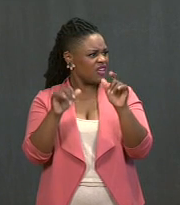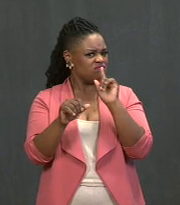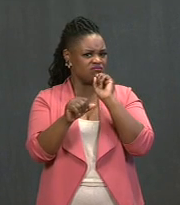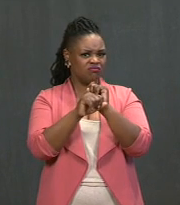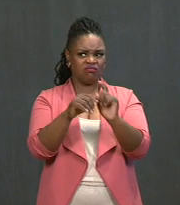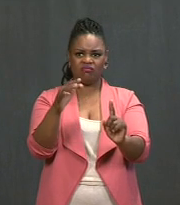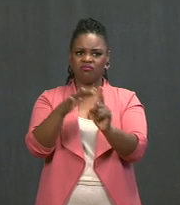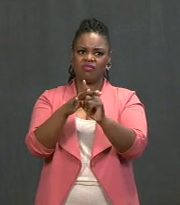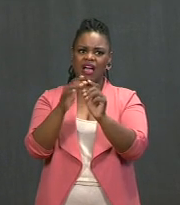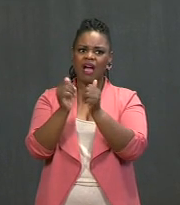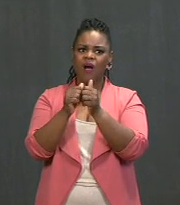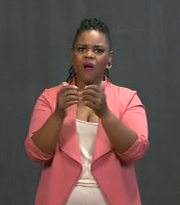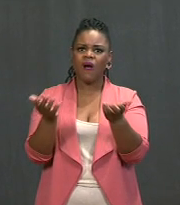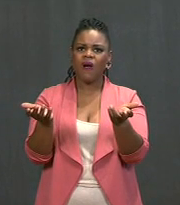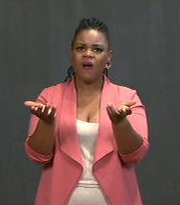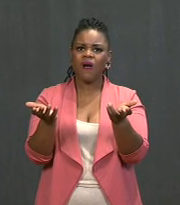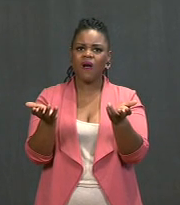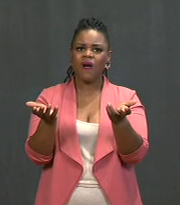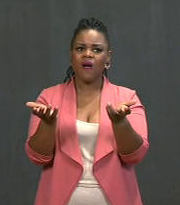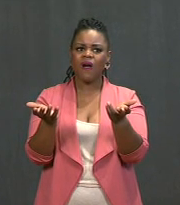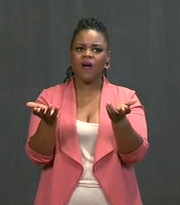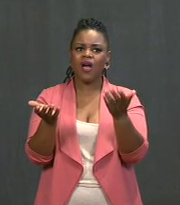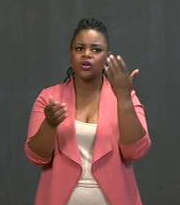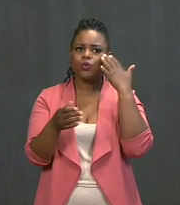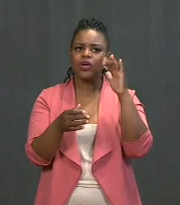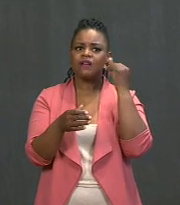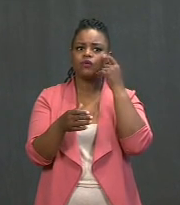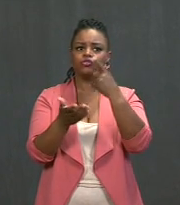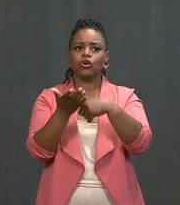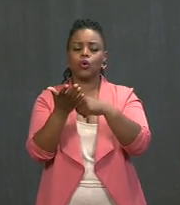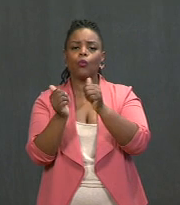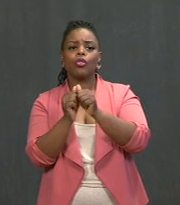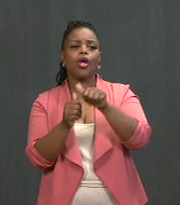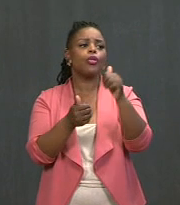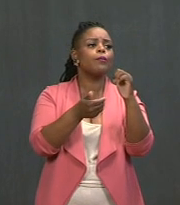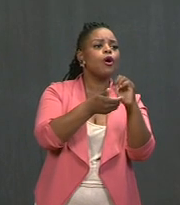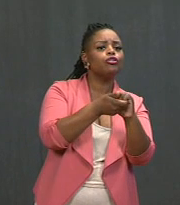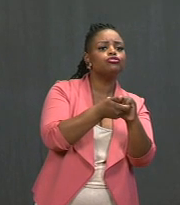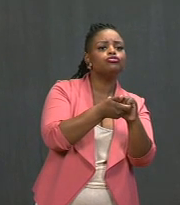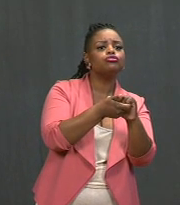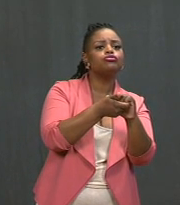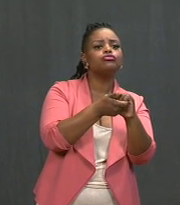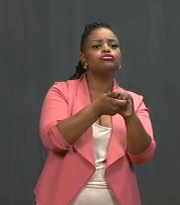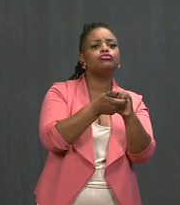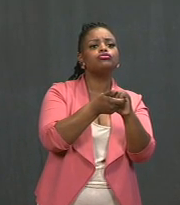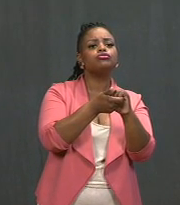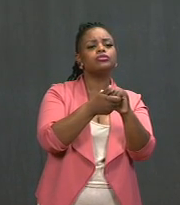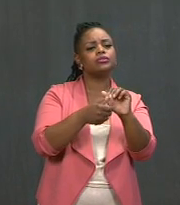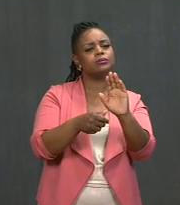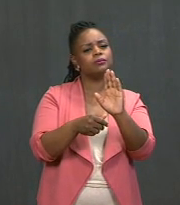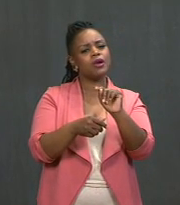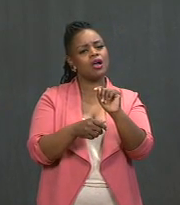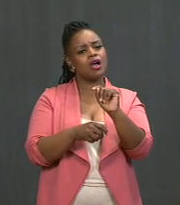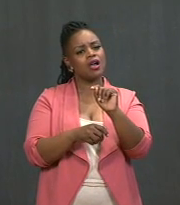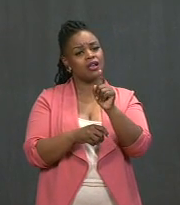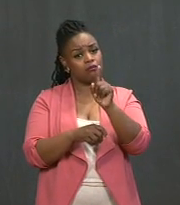to any of your international partners, any of -- President Xi, who I know you go way back with? Have you had the chance to ask him if these reports are true,